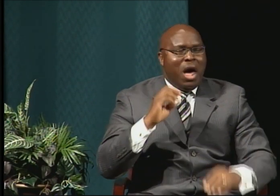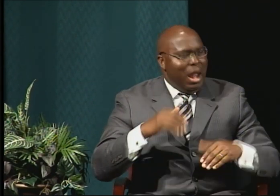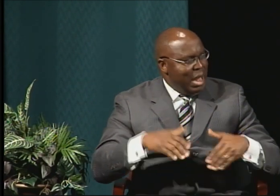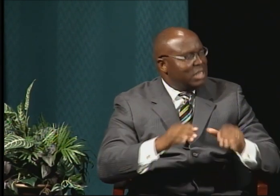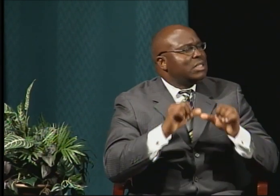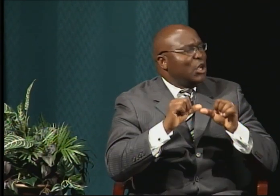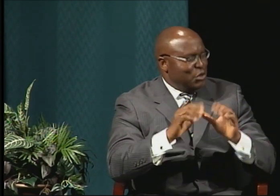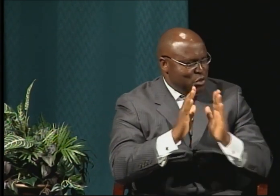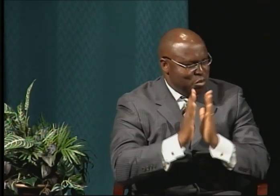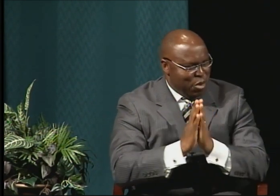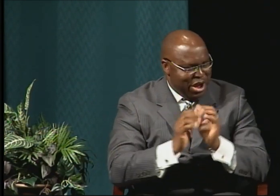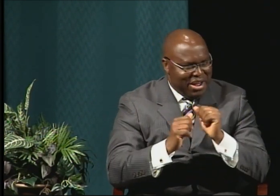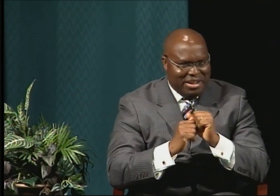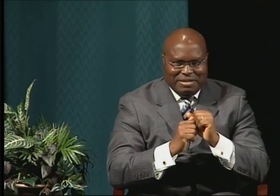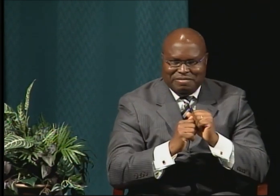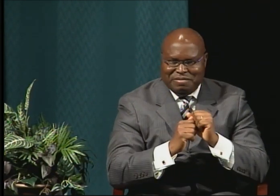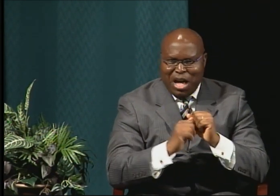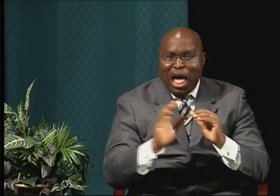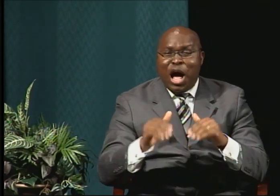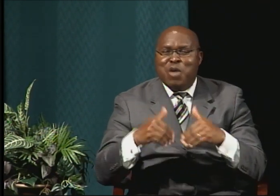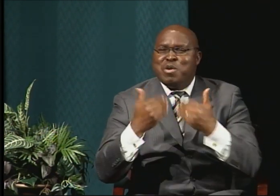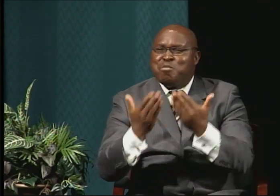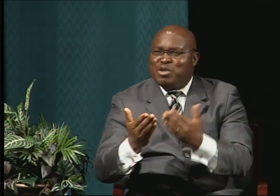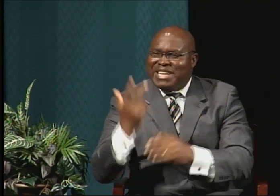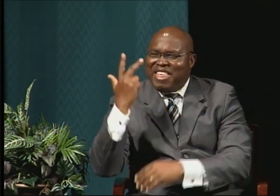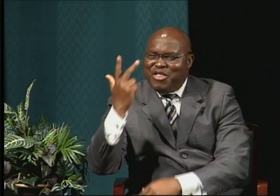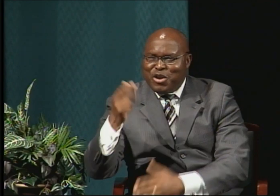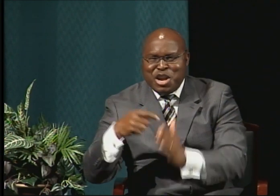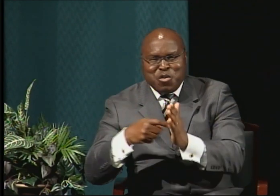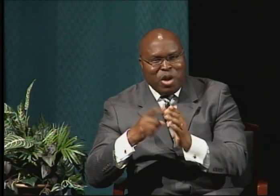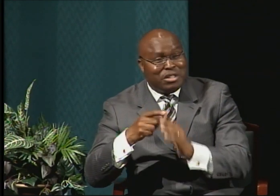And we presented three questions to God. And this is a true story in our prayer.